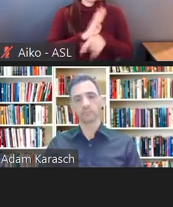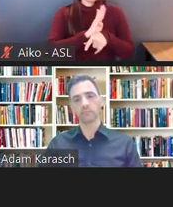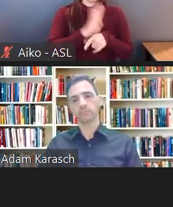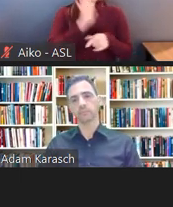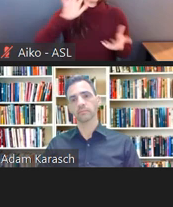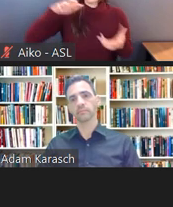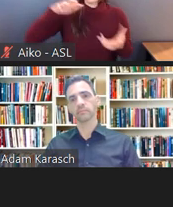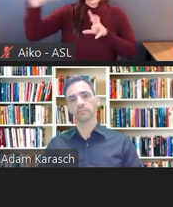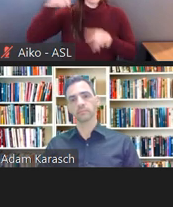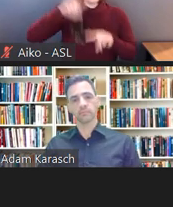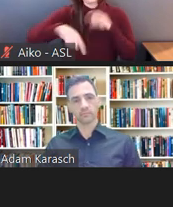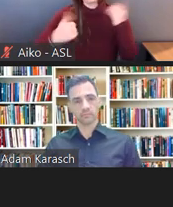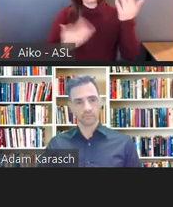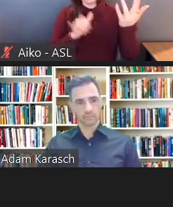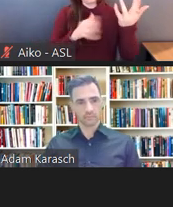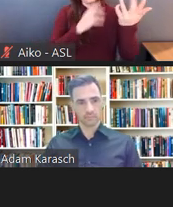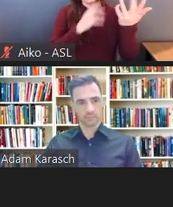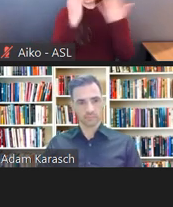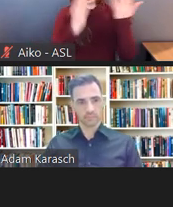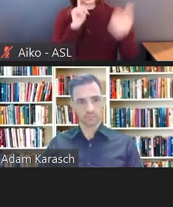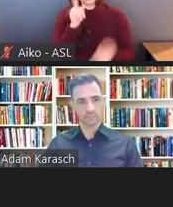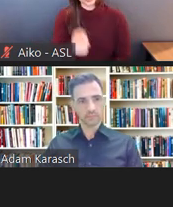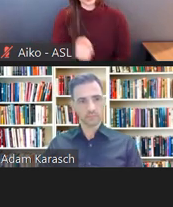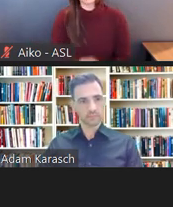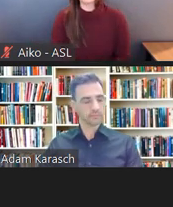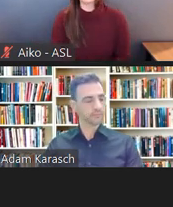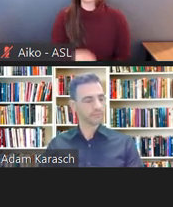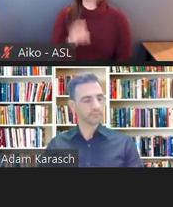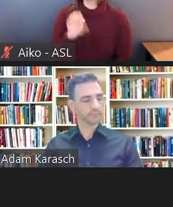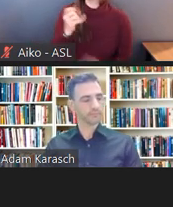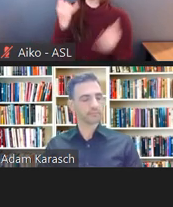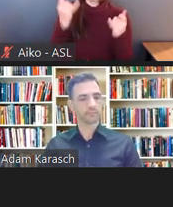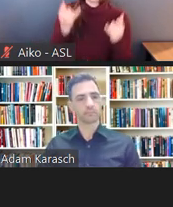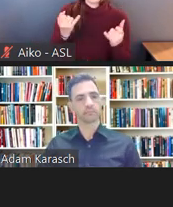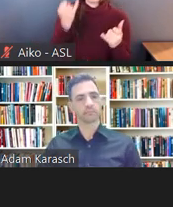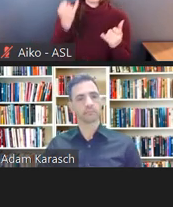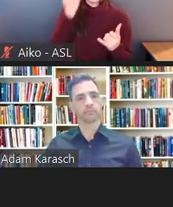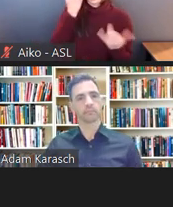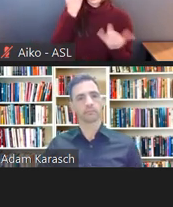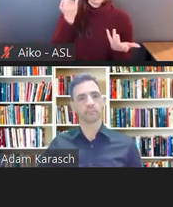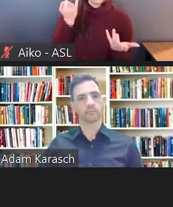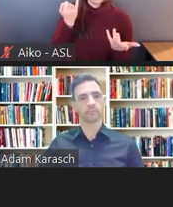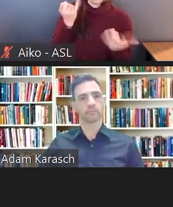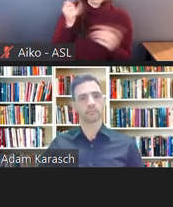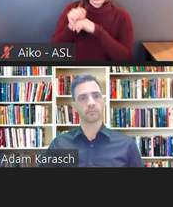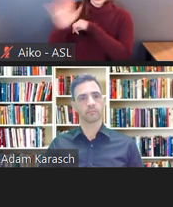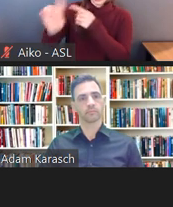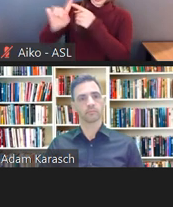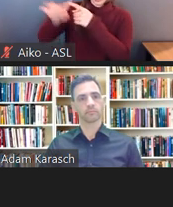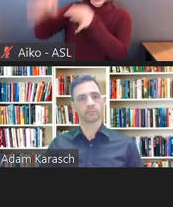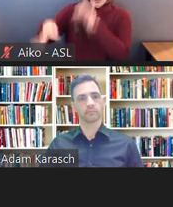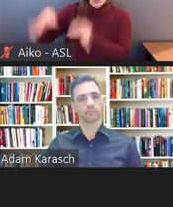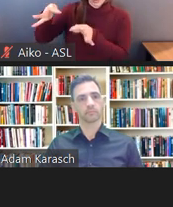be an undue hardship, a judge or a jury-- if it ever got that far. Sometimes it's the government.